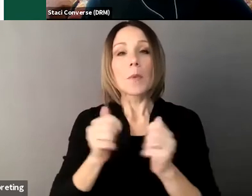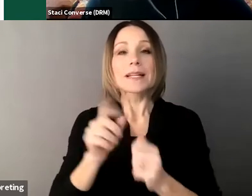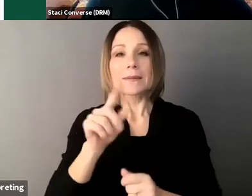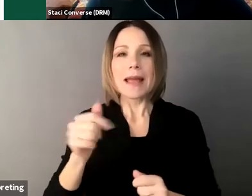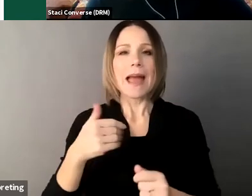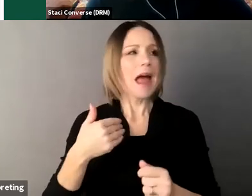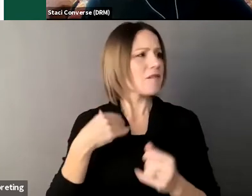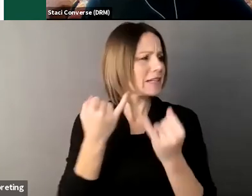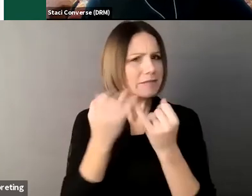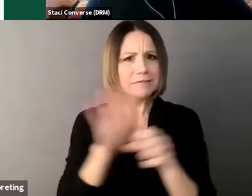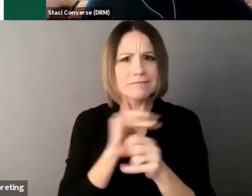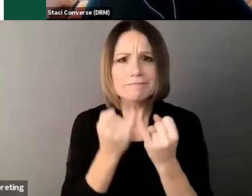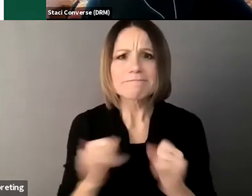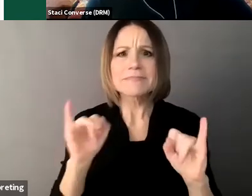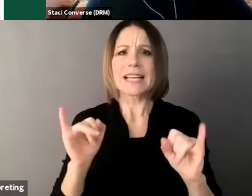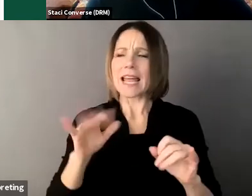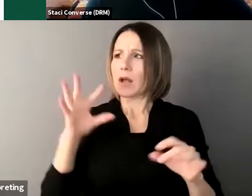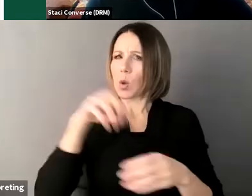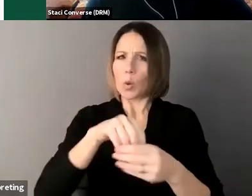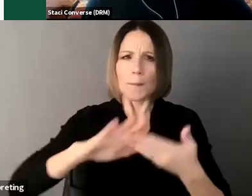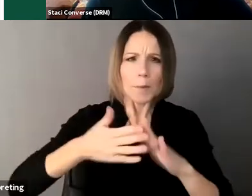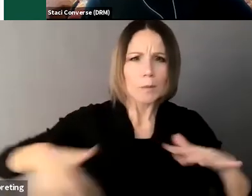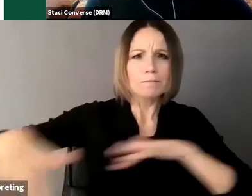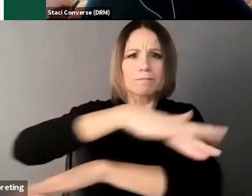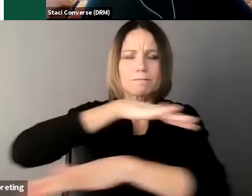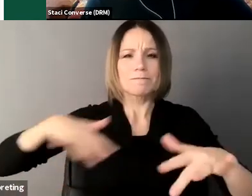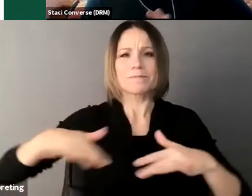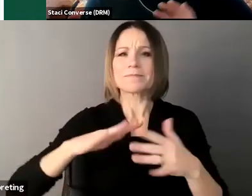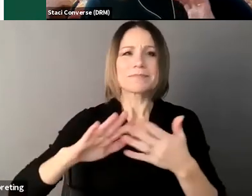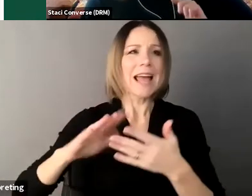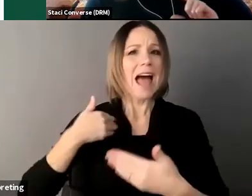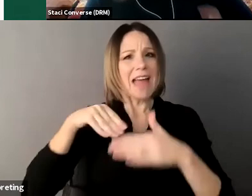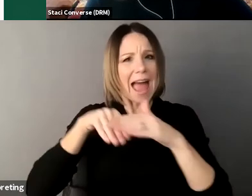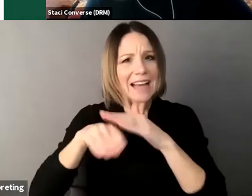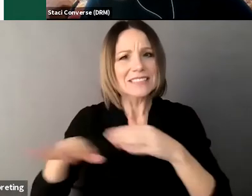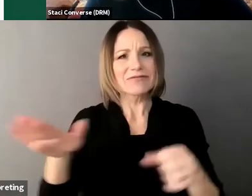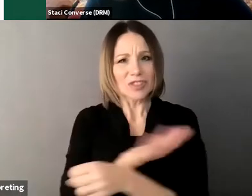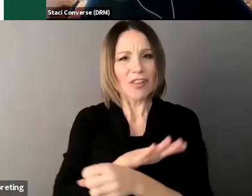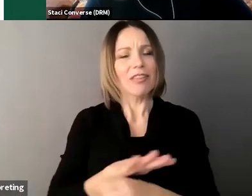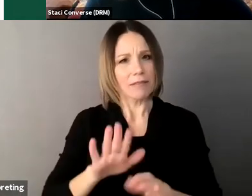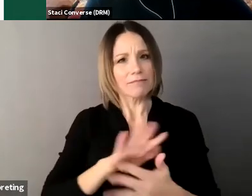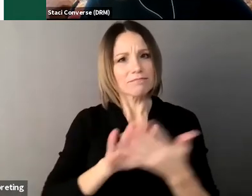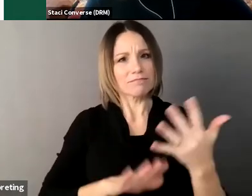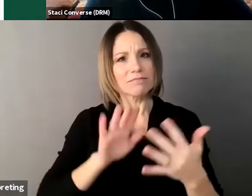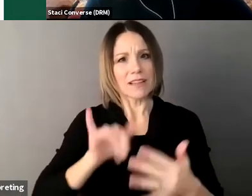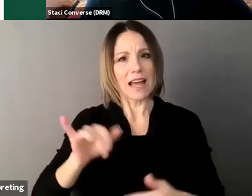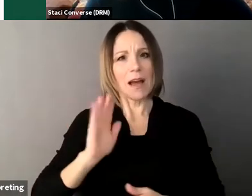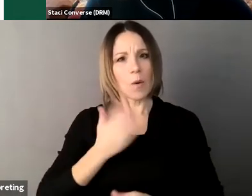as Abby mentioned everyone is muted we have specific spots in this presentation